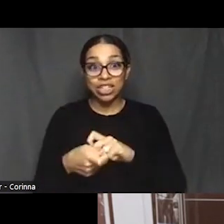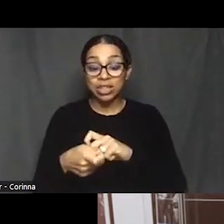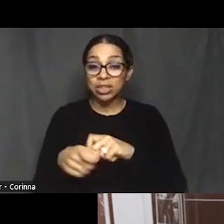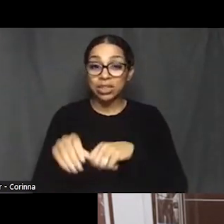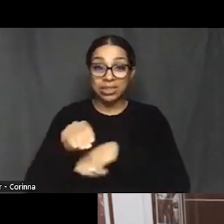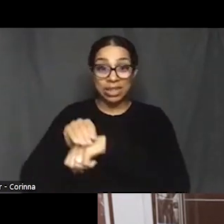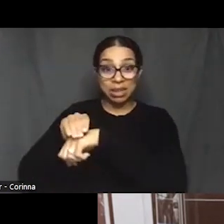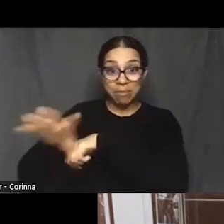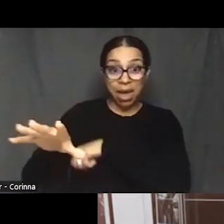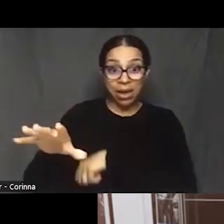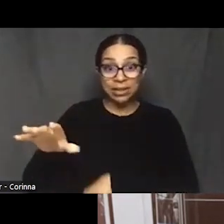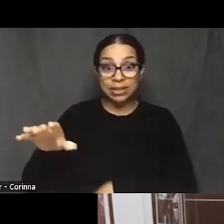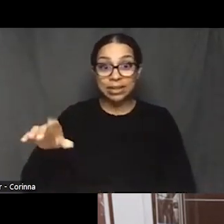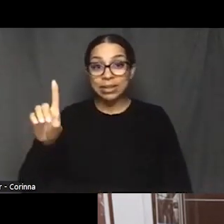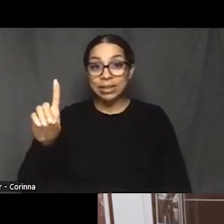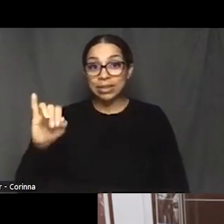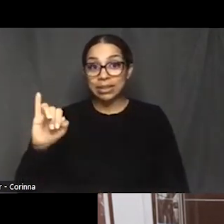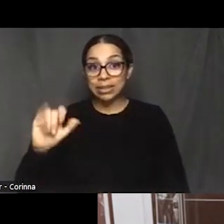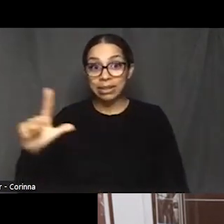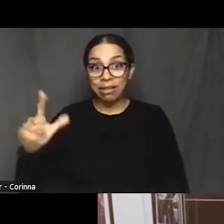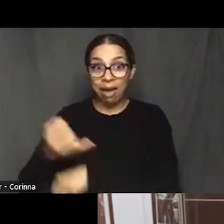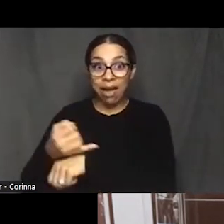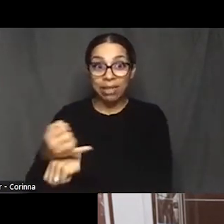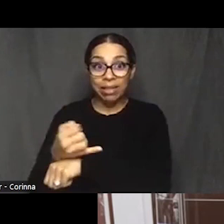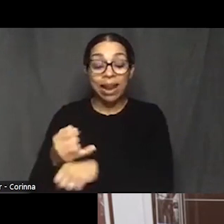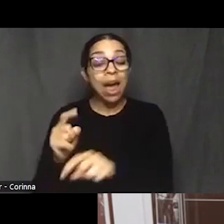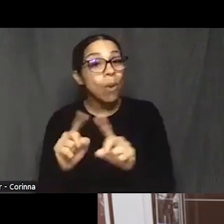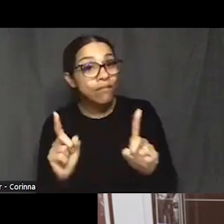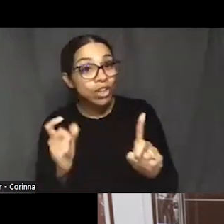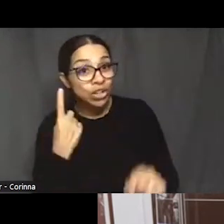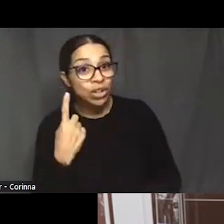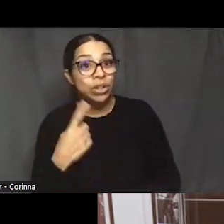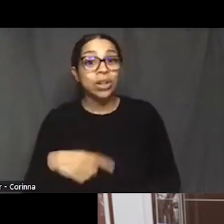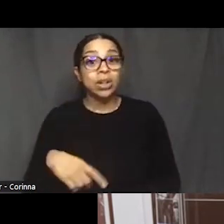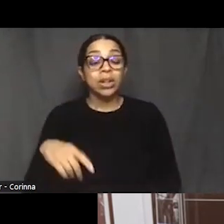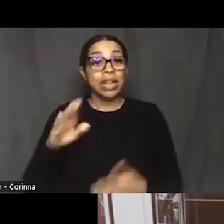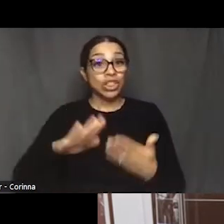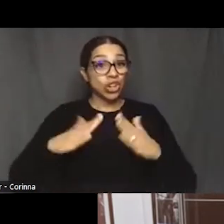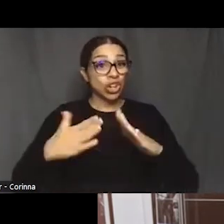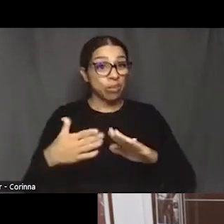However, in the urban areas we have just as many issues